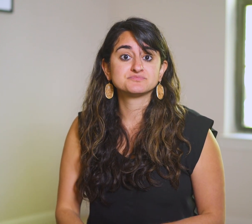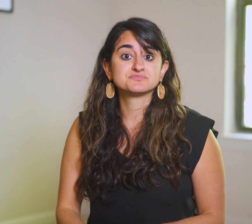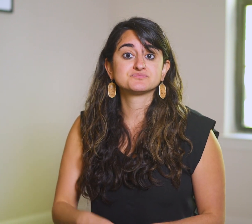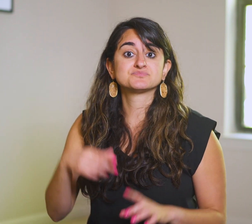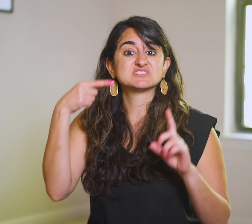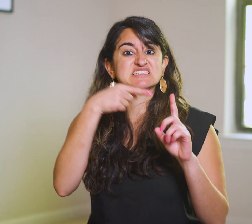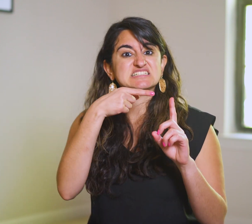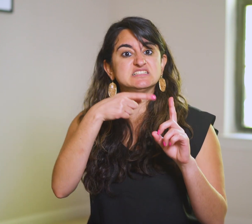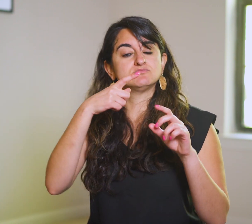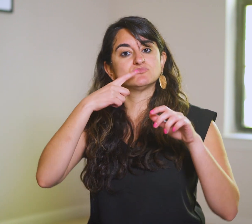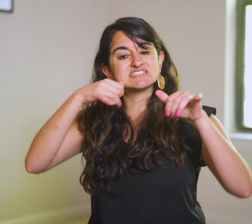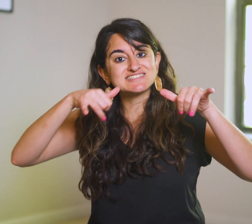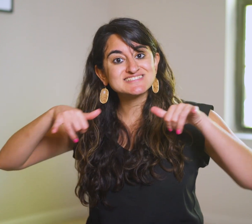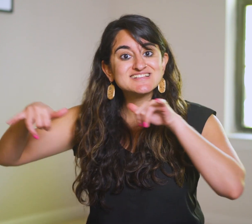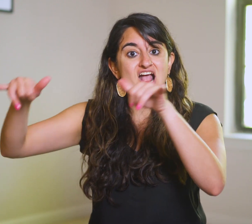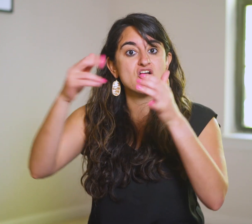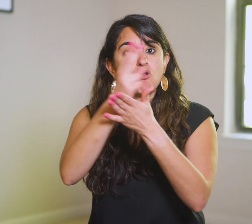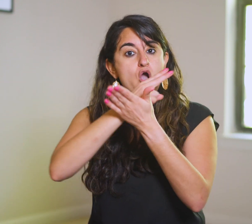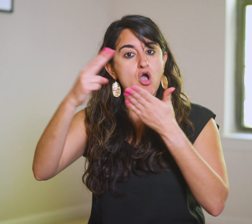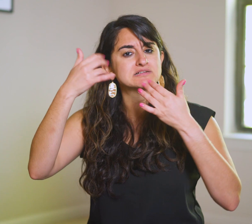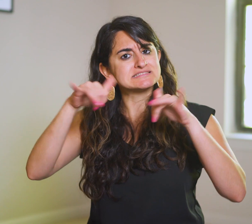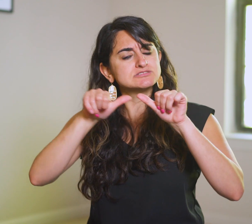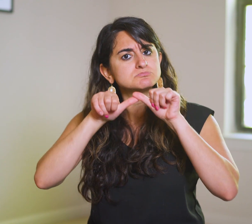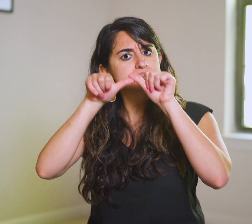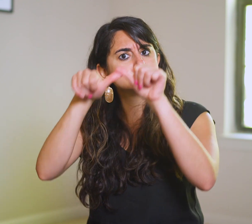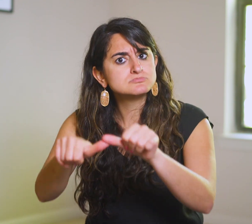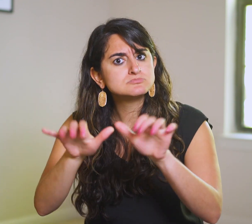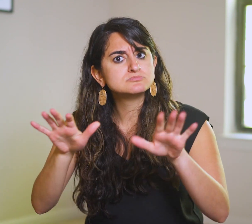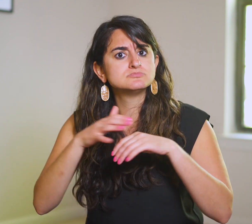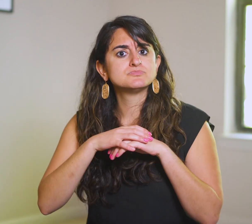the standard for holiness is still intact.